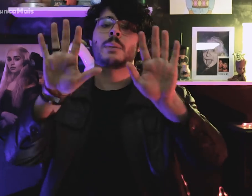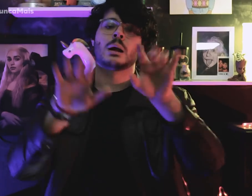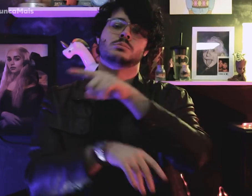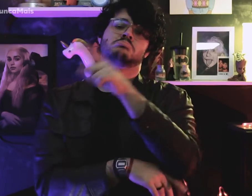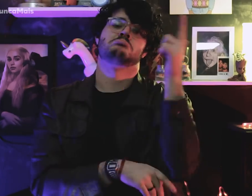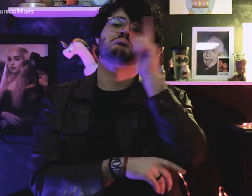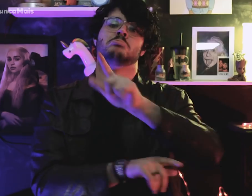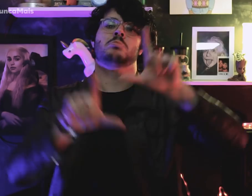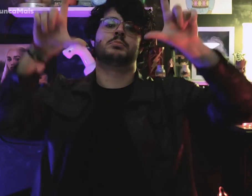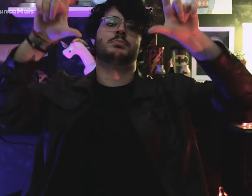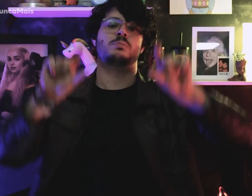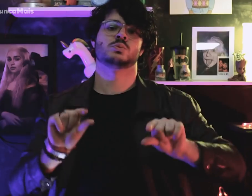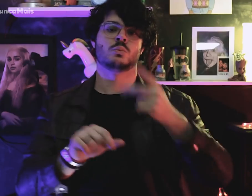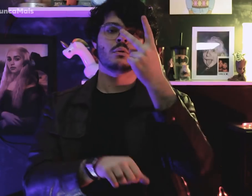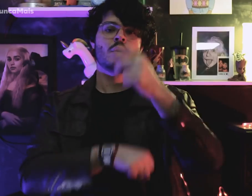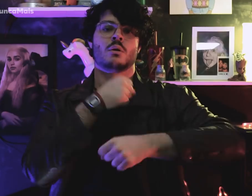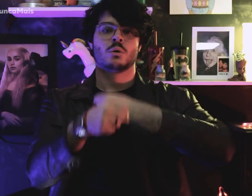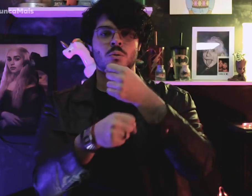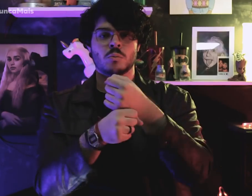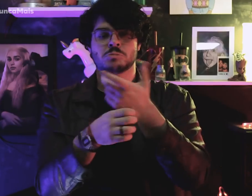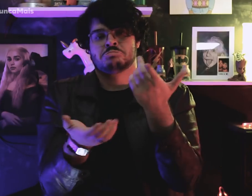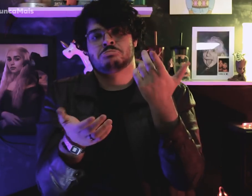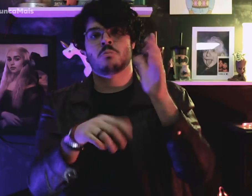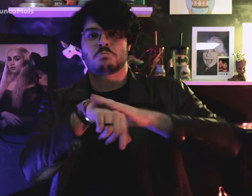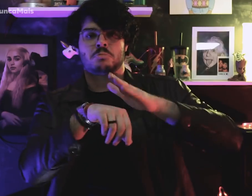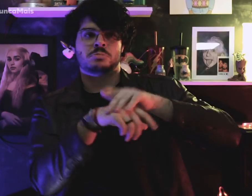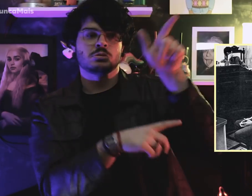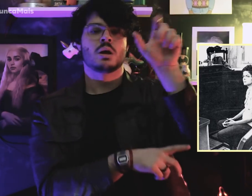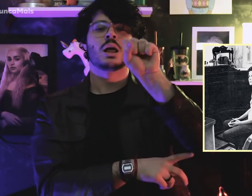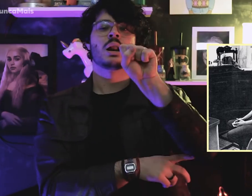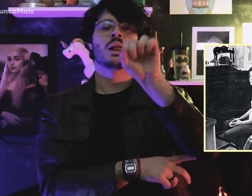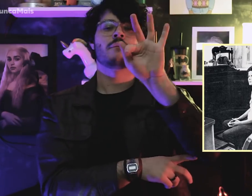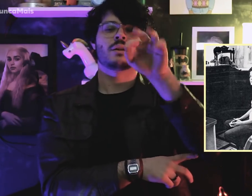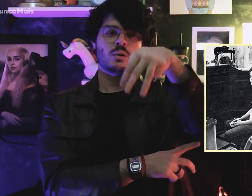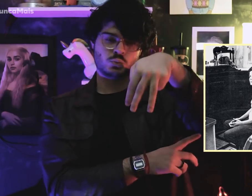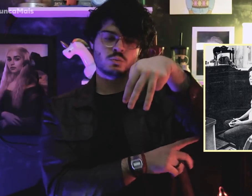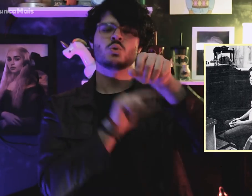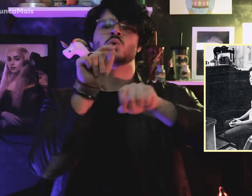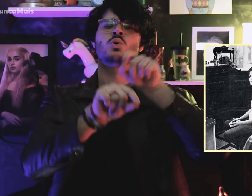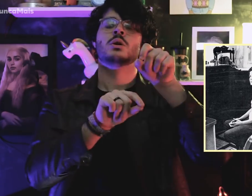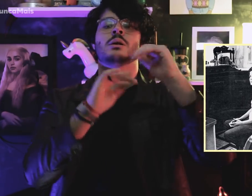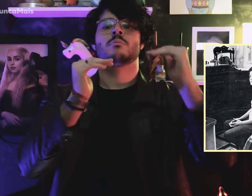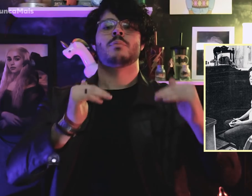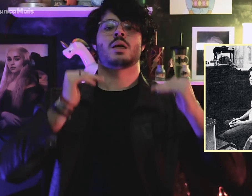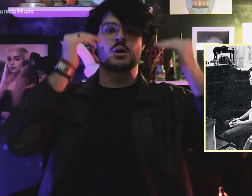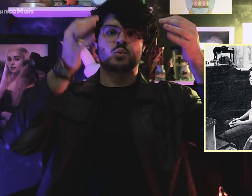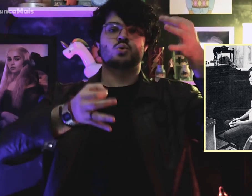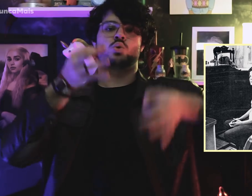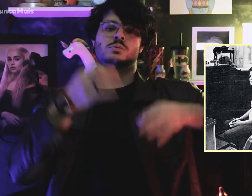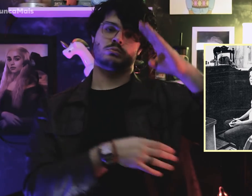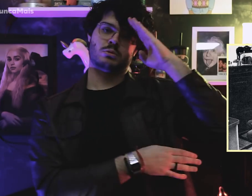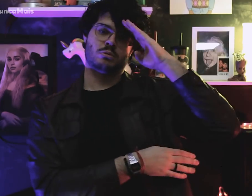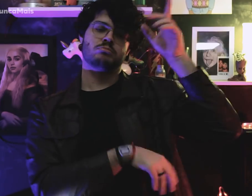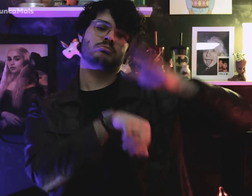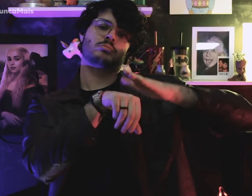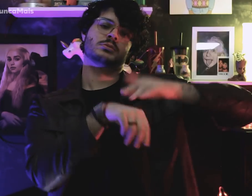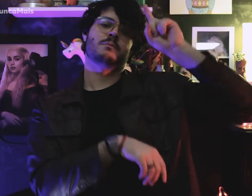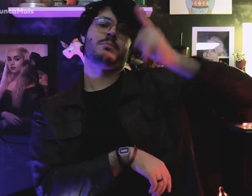mas conseguiu a redução de pena para dois anos pela ação judicial do Superior Tribunal Militar (STM).